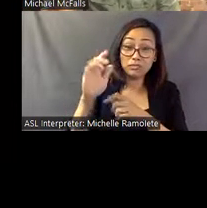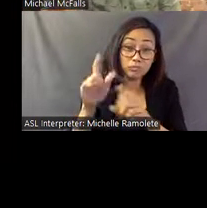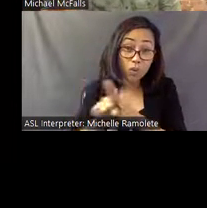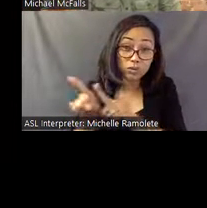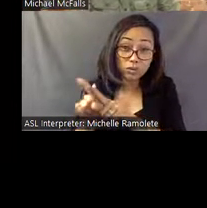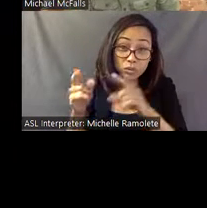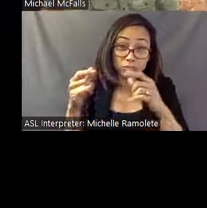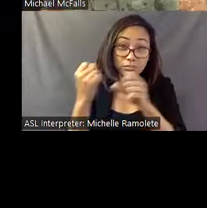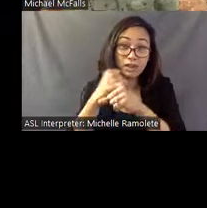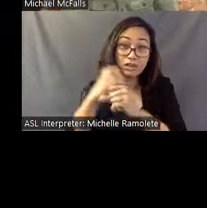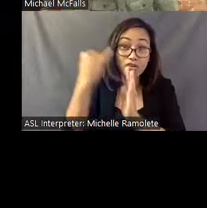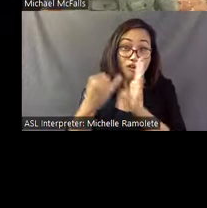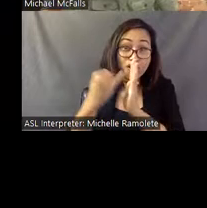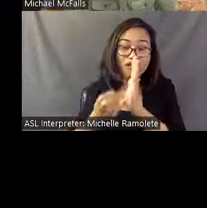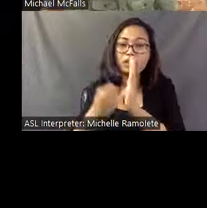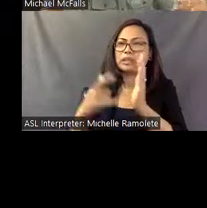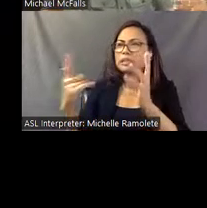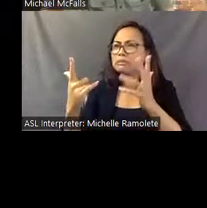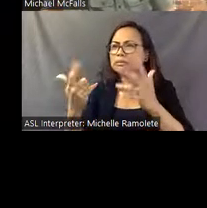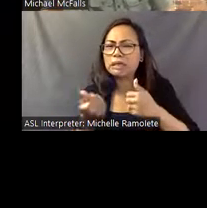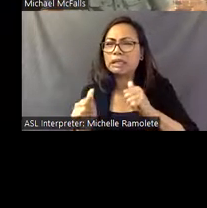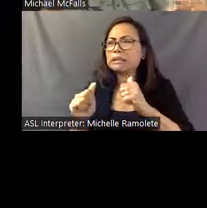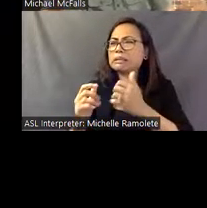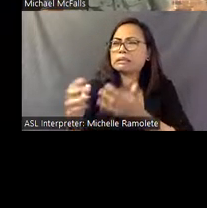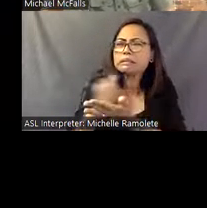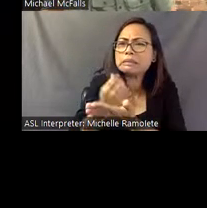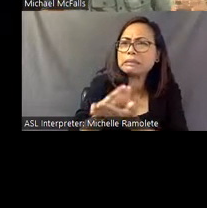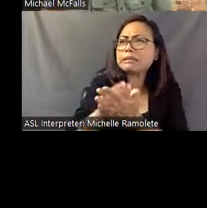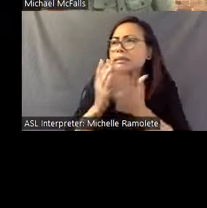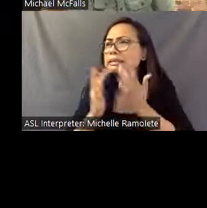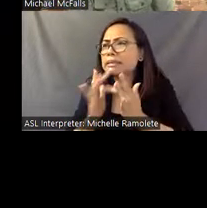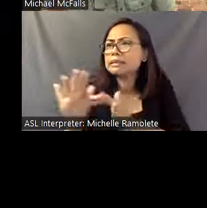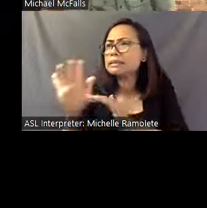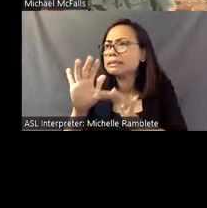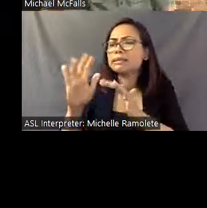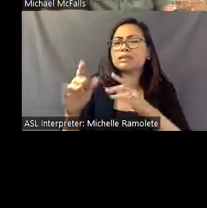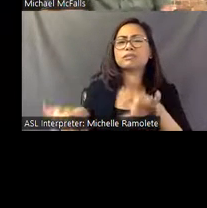When he wasn't hustling and doing his fortune-telling, he spent a lot of time creating paintings